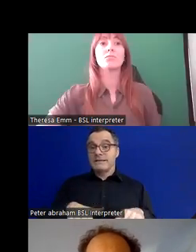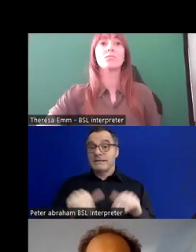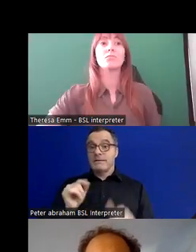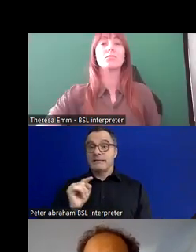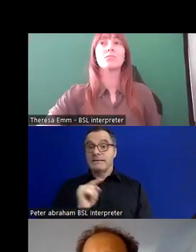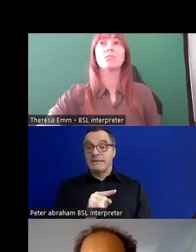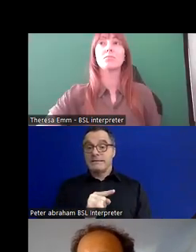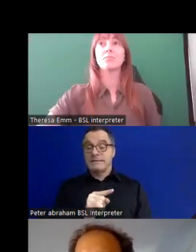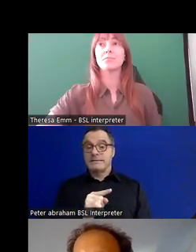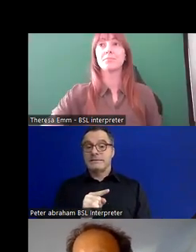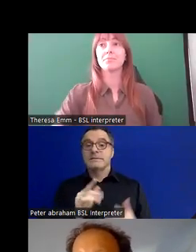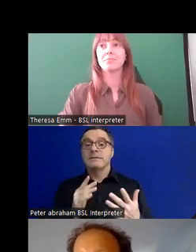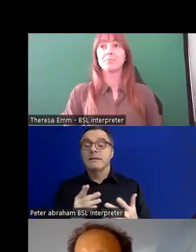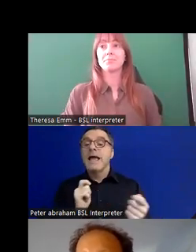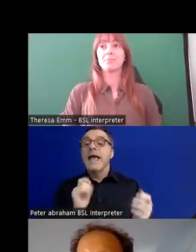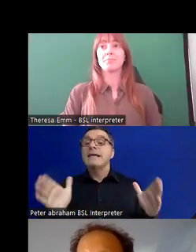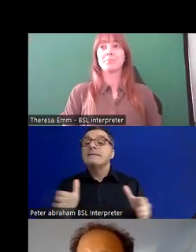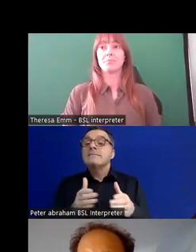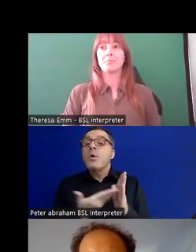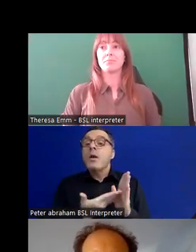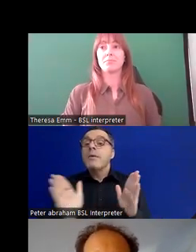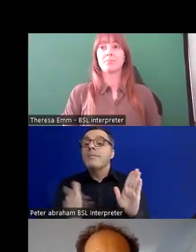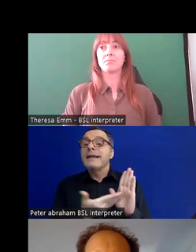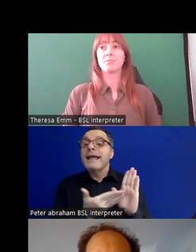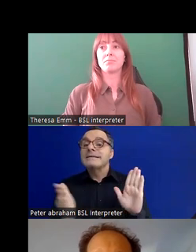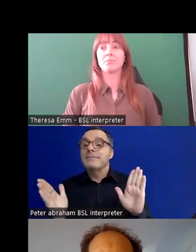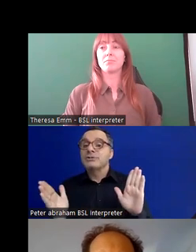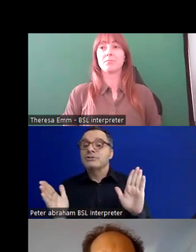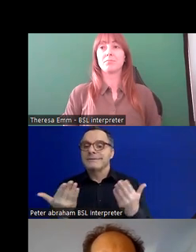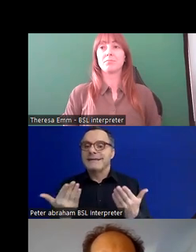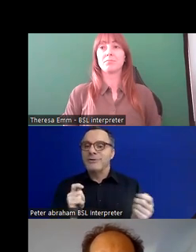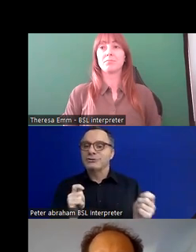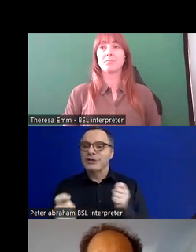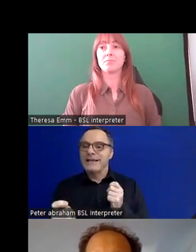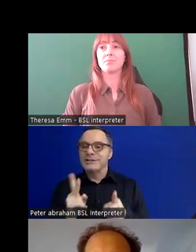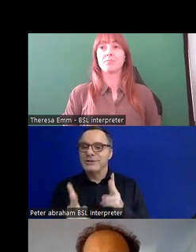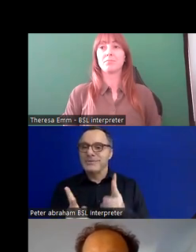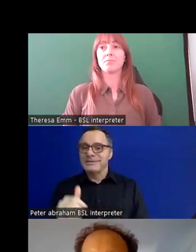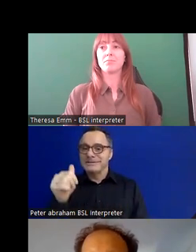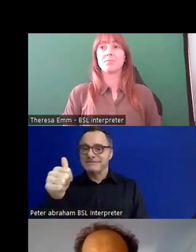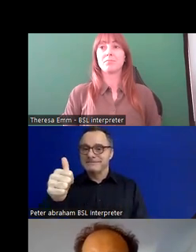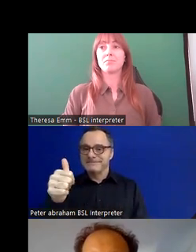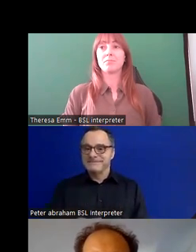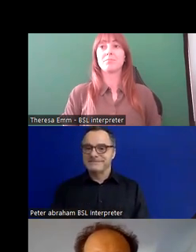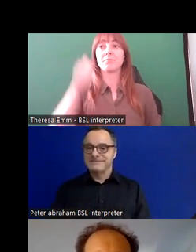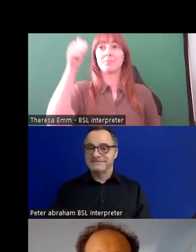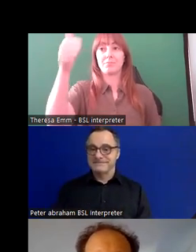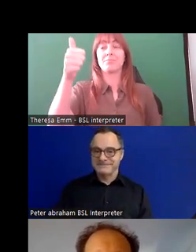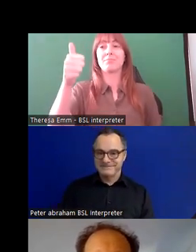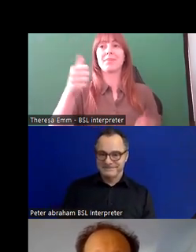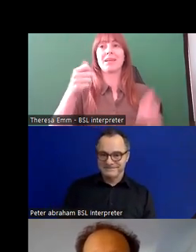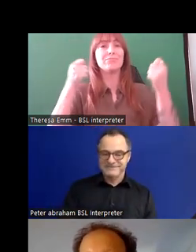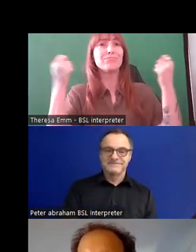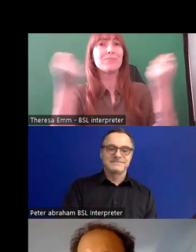small pop-up exhibition in our main Gallery 2's, celebrating 20 years of the disability